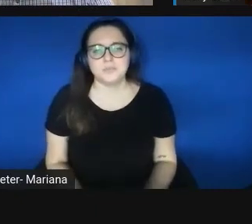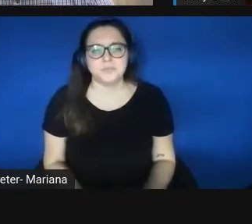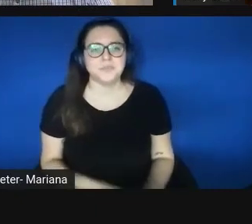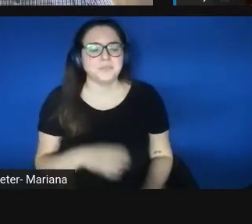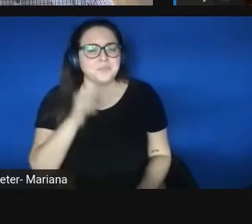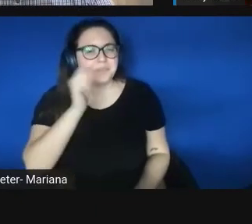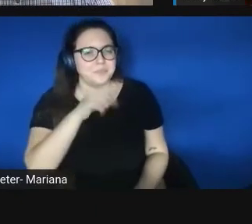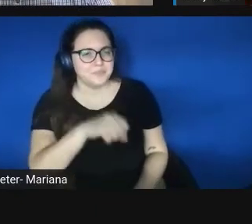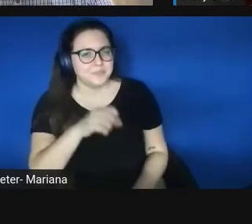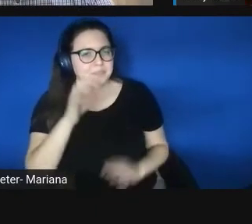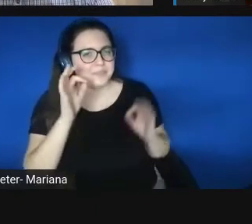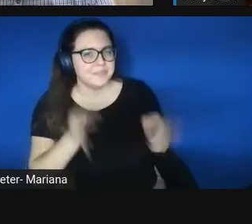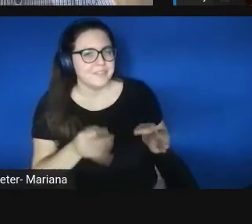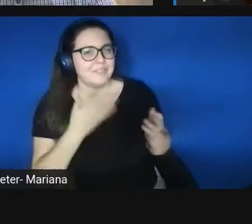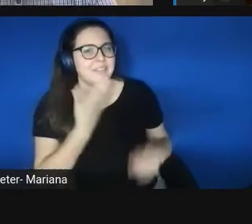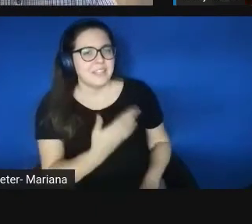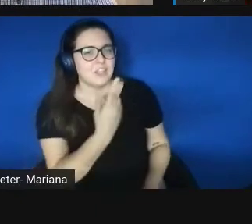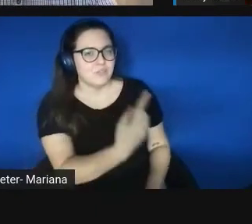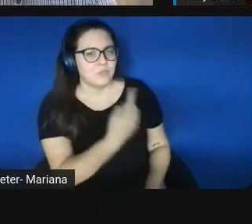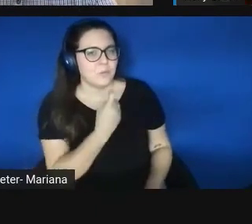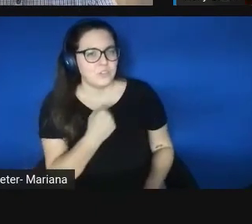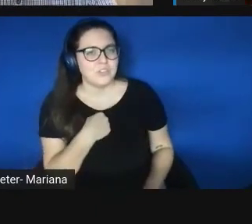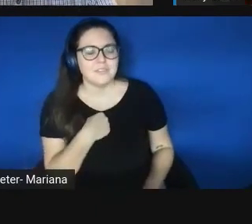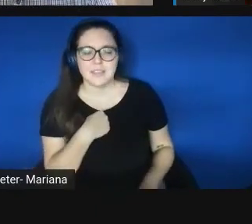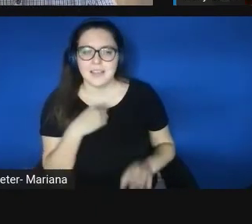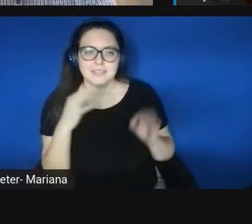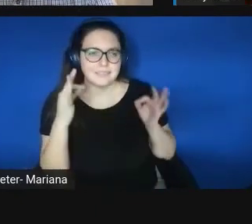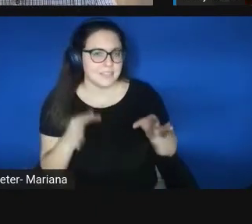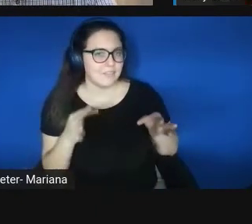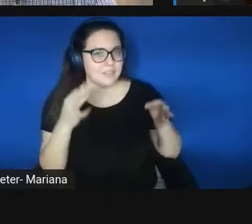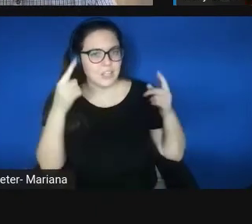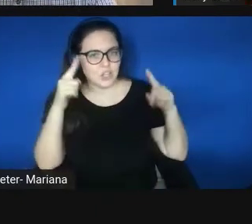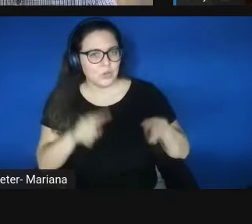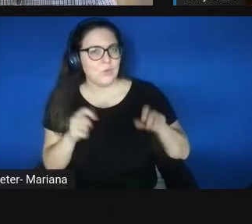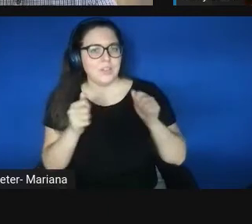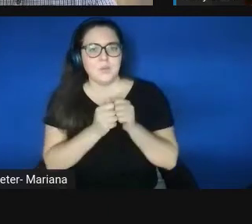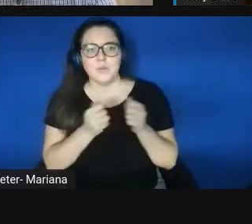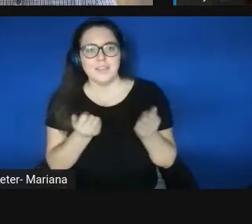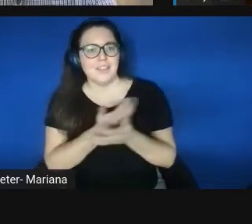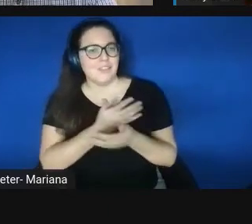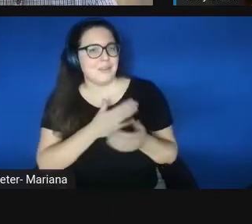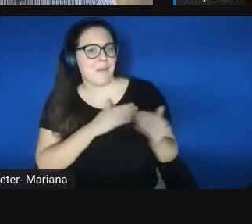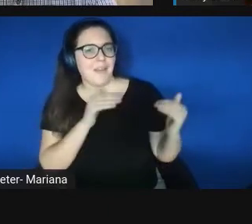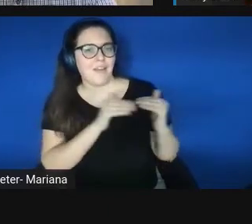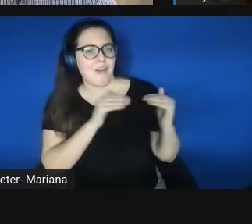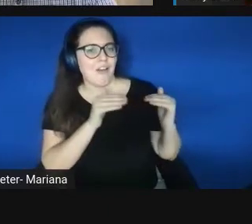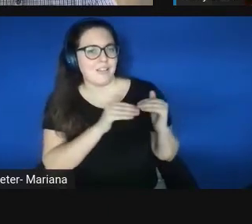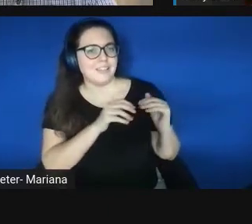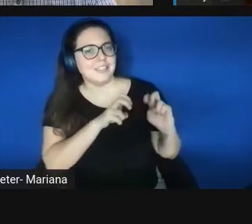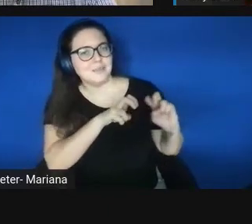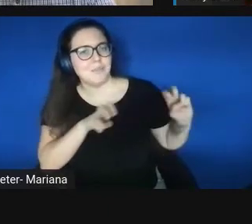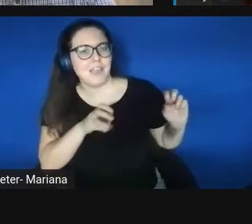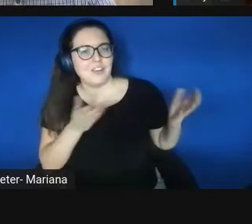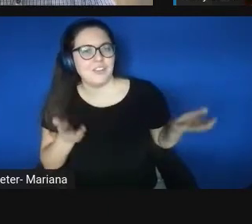Thank you for the question, and I certainly concur with what my colleagues on the line and their experiences have been.